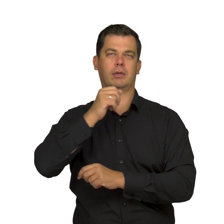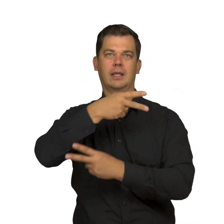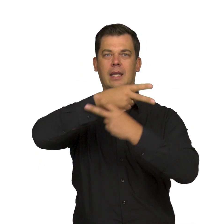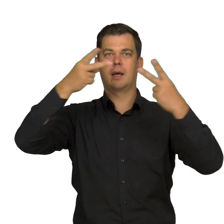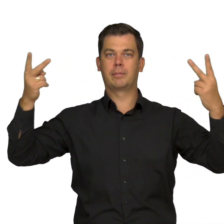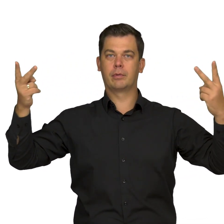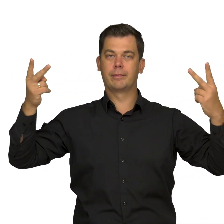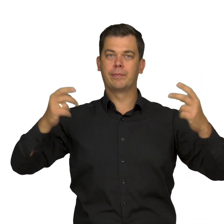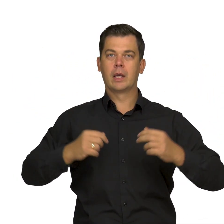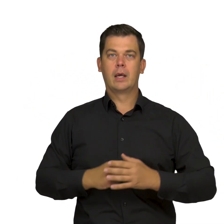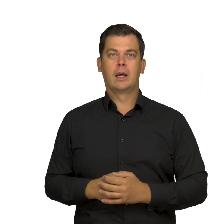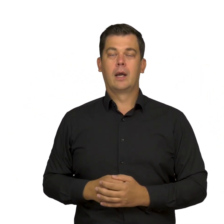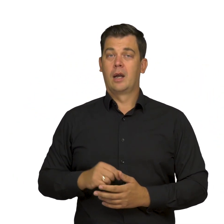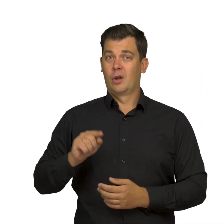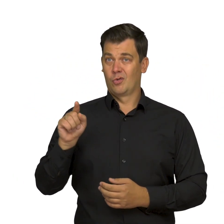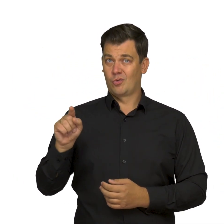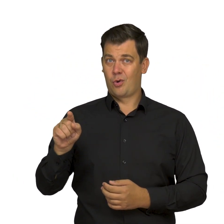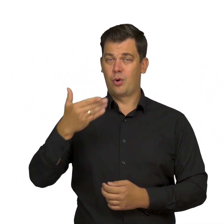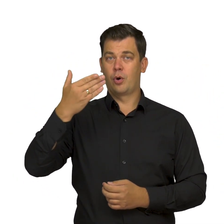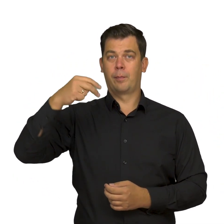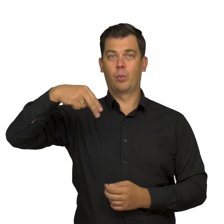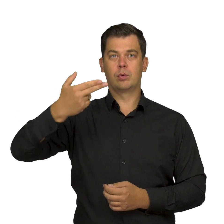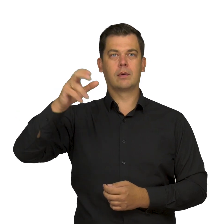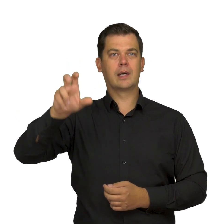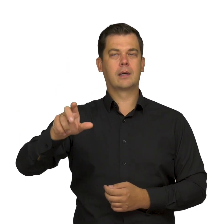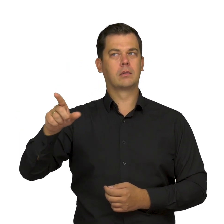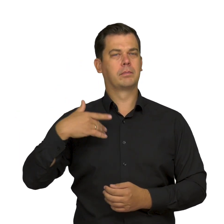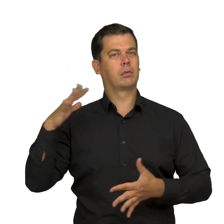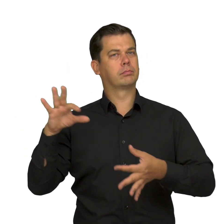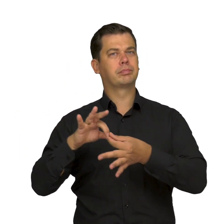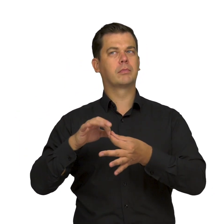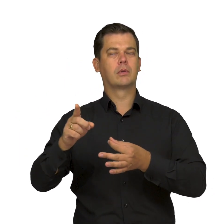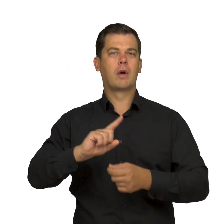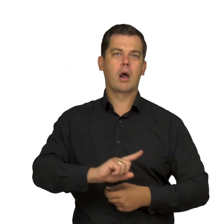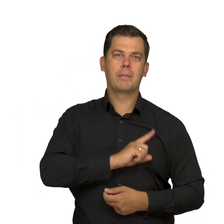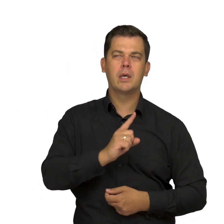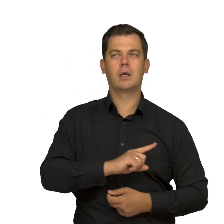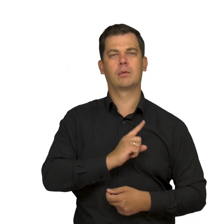Munch often referred to dilemmas of love,